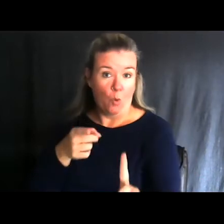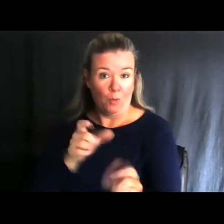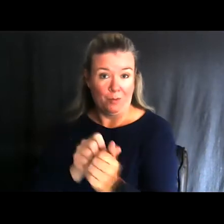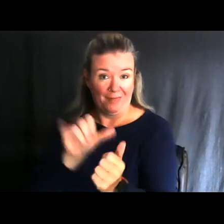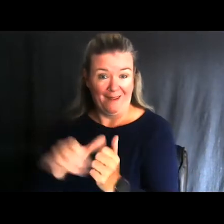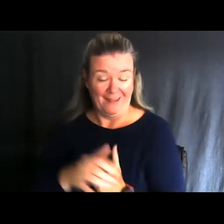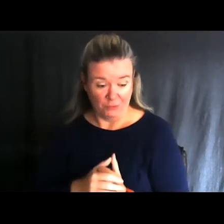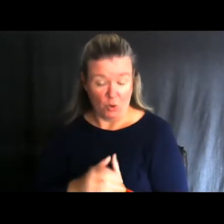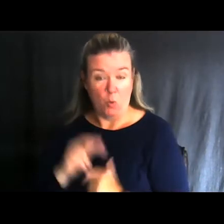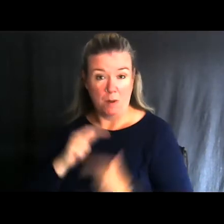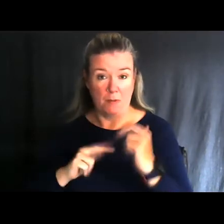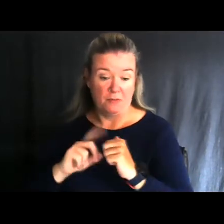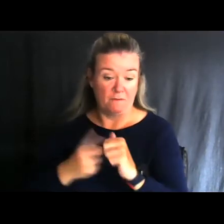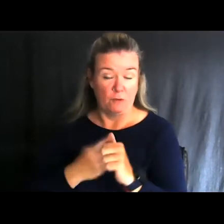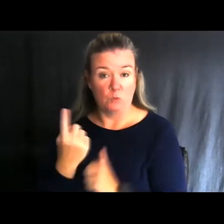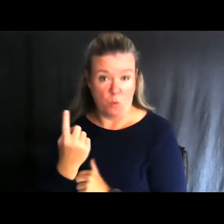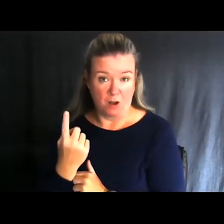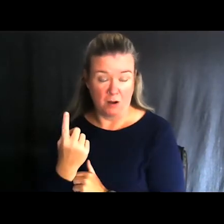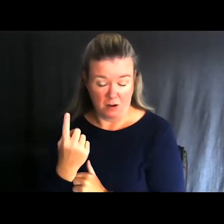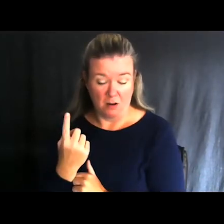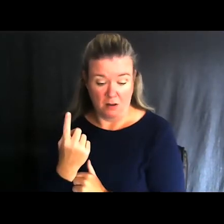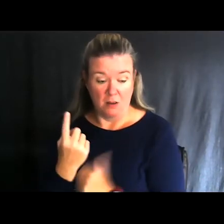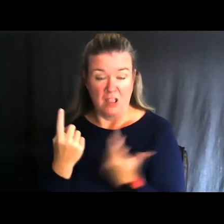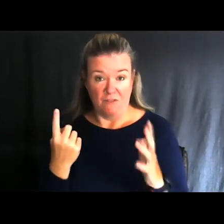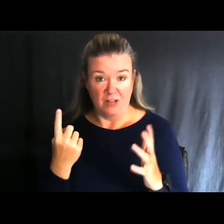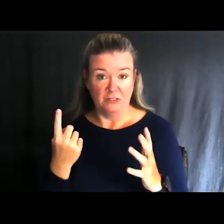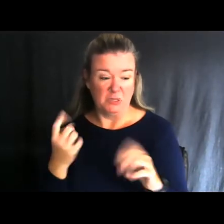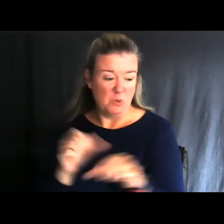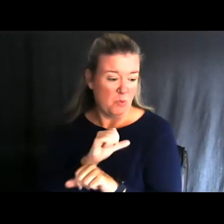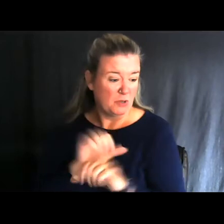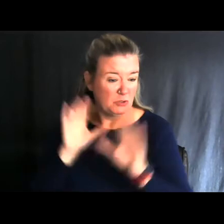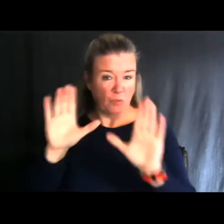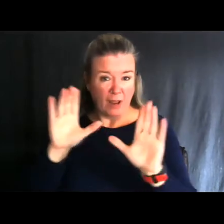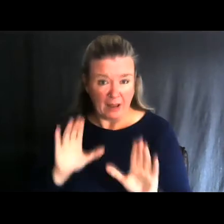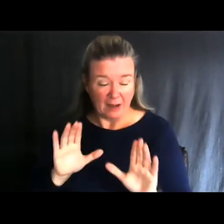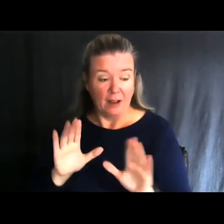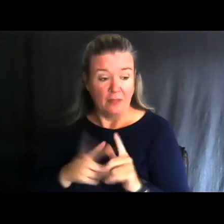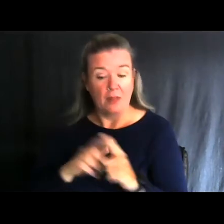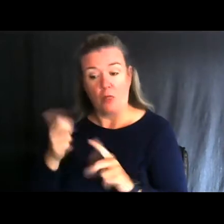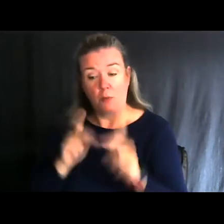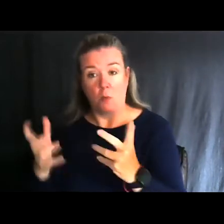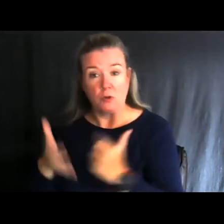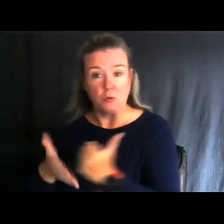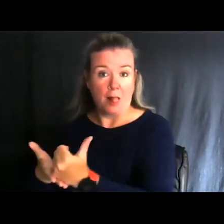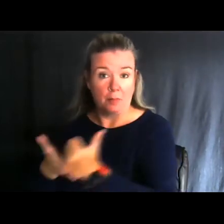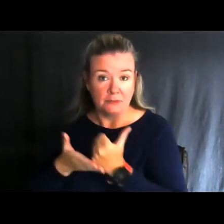We built our first unit and it worked out great. Then we had other people that wanted to help us out, so we decided to build a trailer.